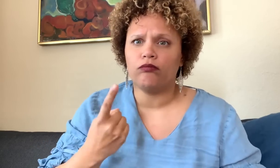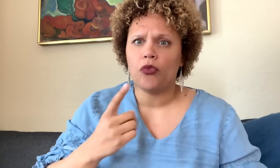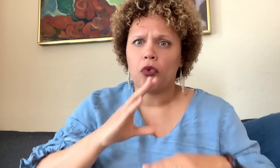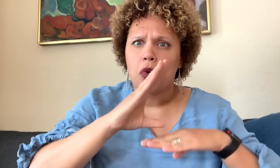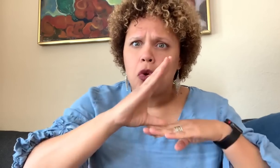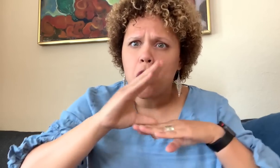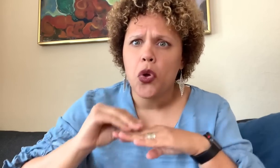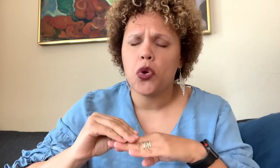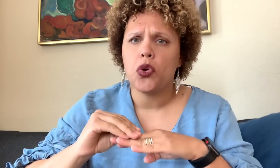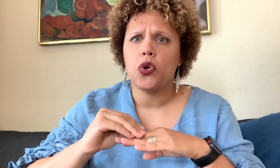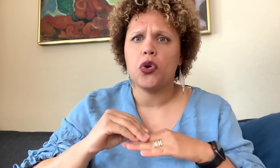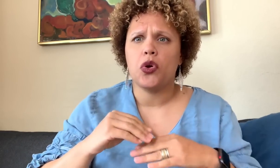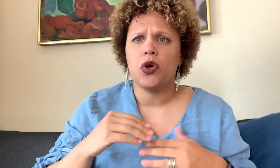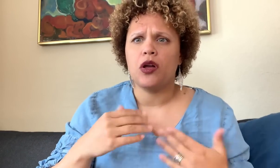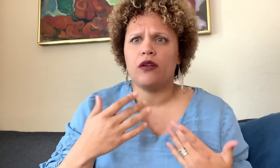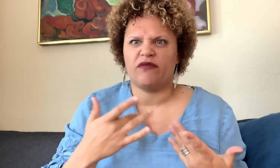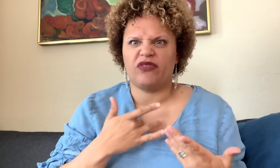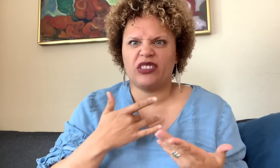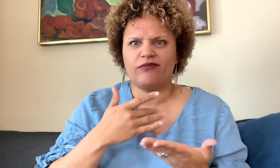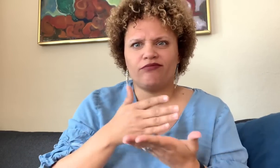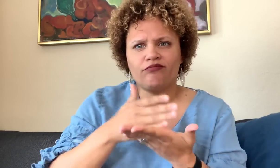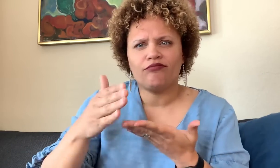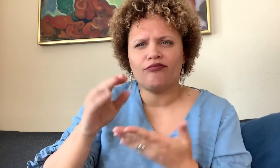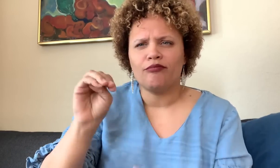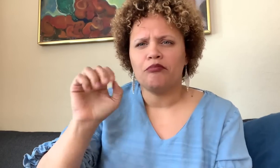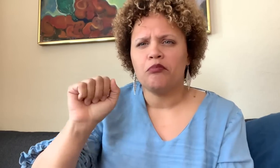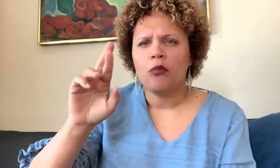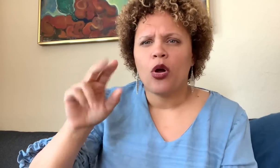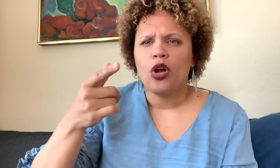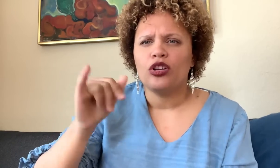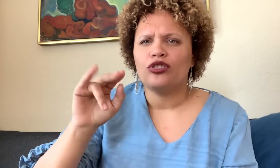The impact caused offense, degrading and marginalization.